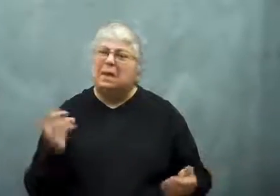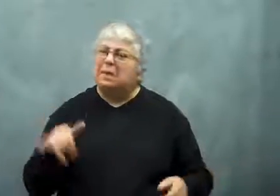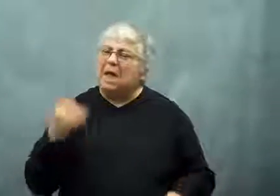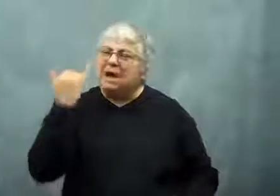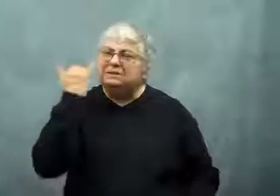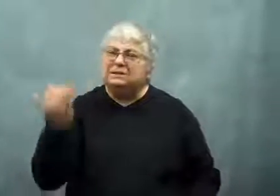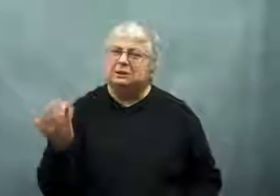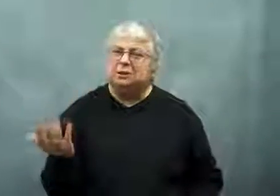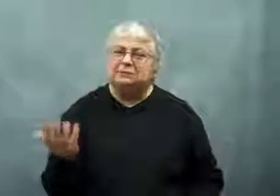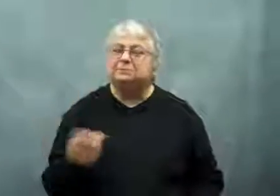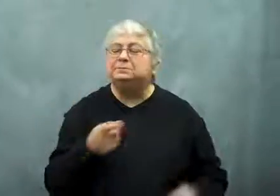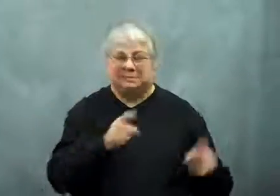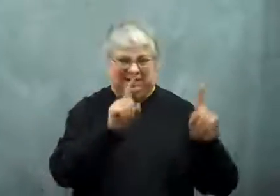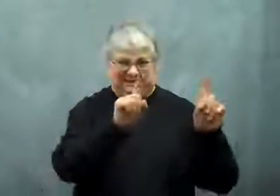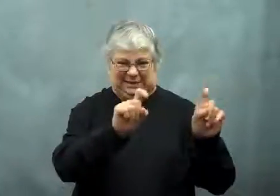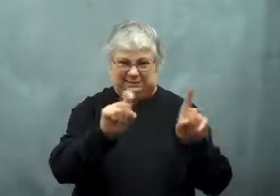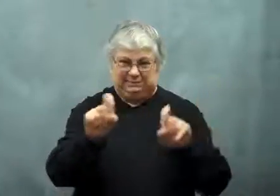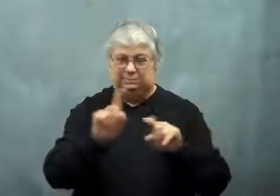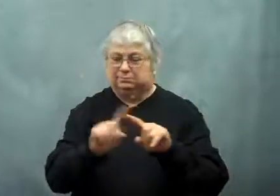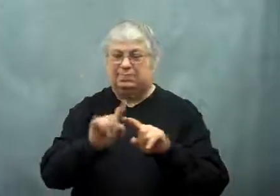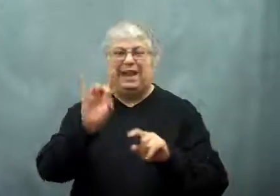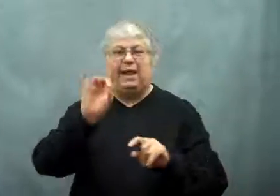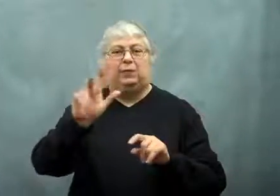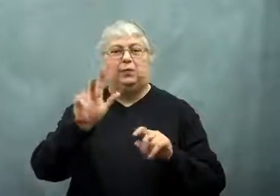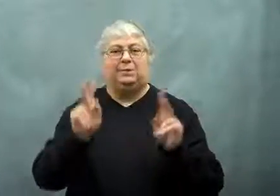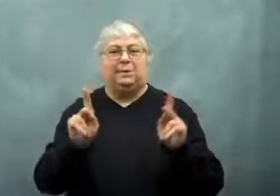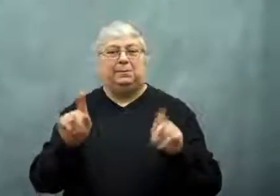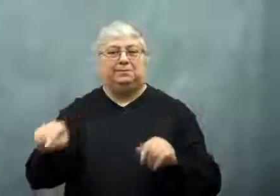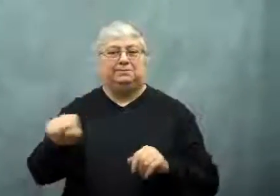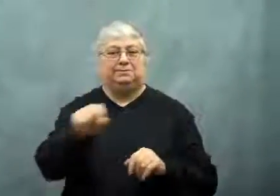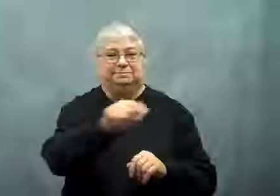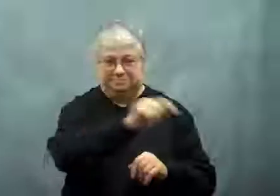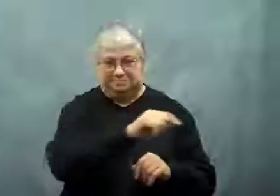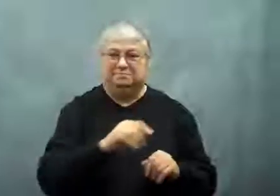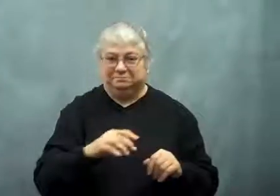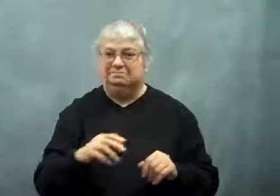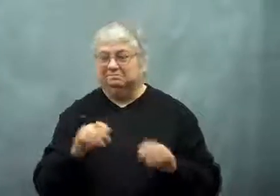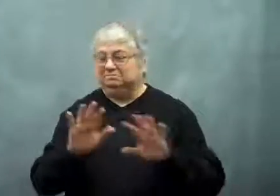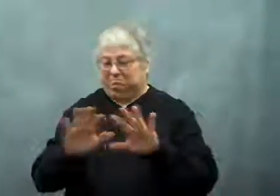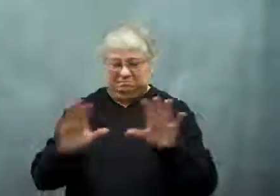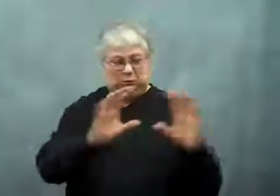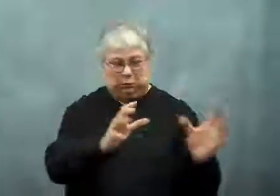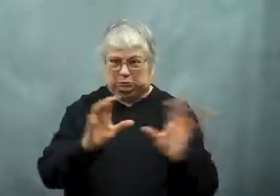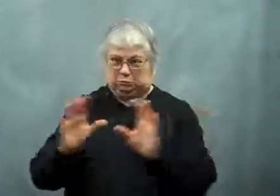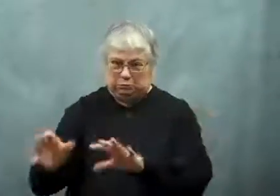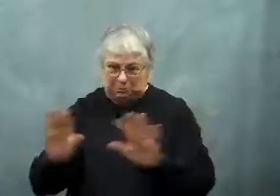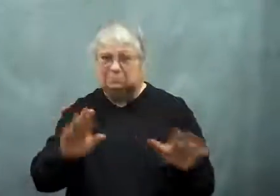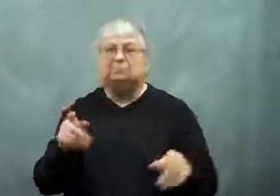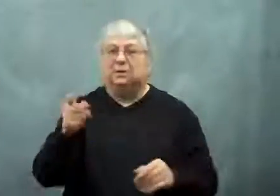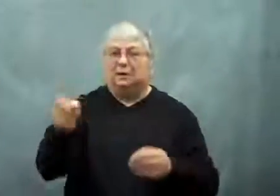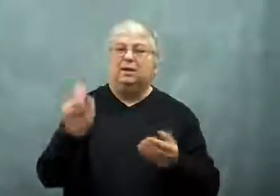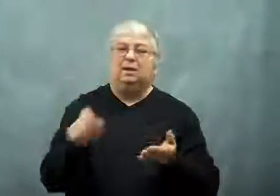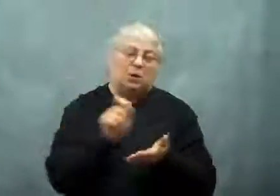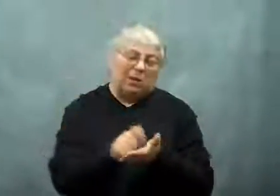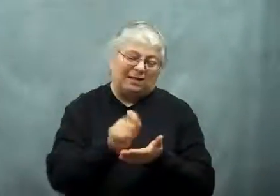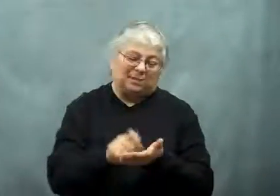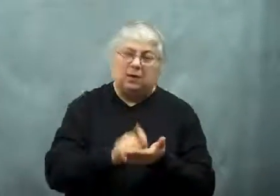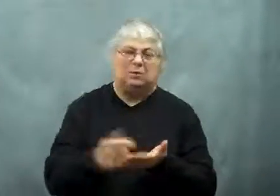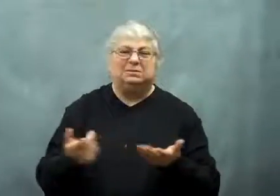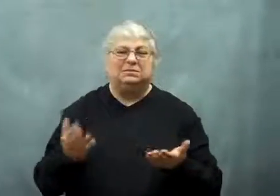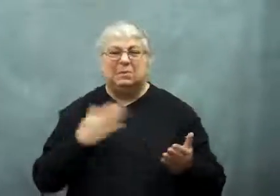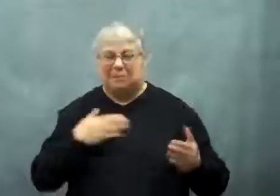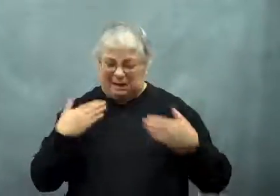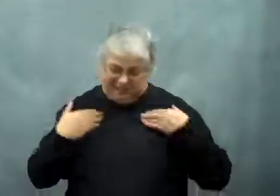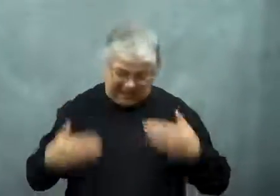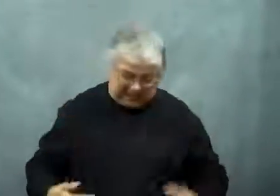His experiment had 83 people as subjects, in two groups.